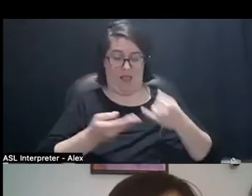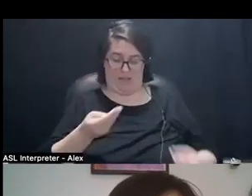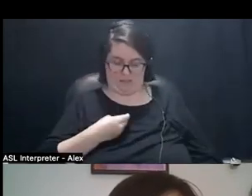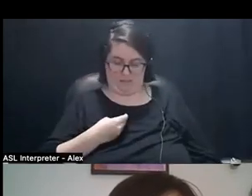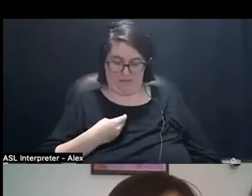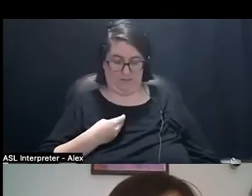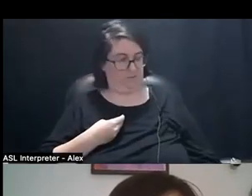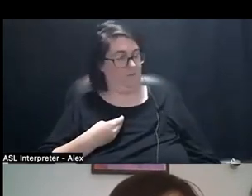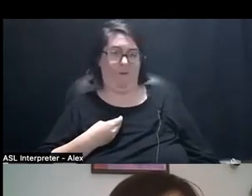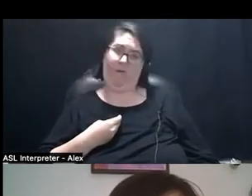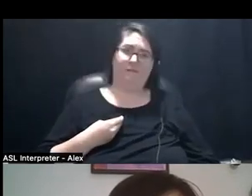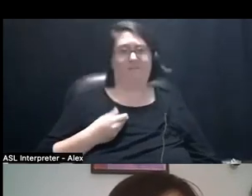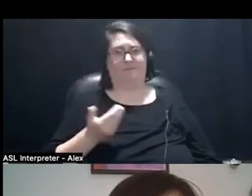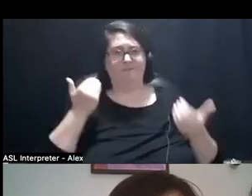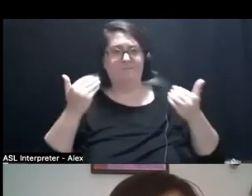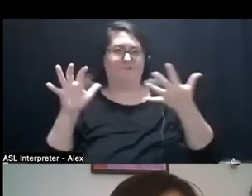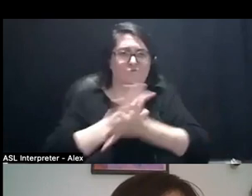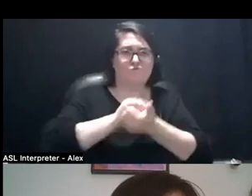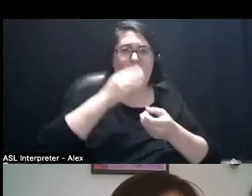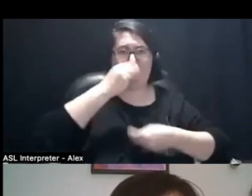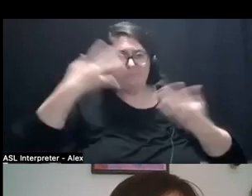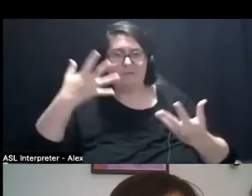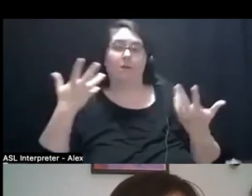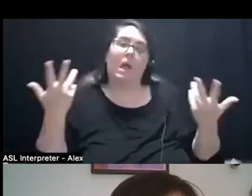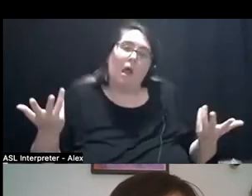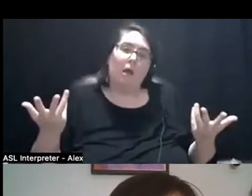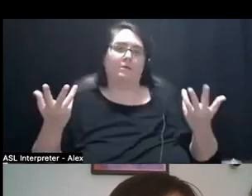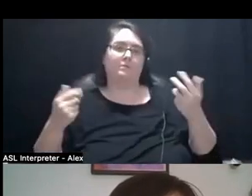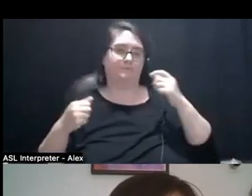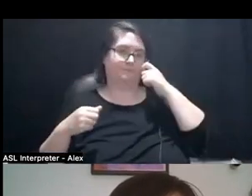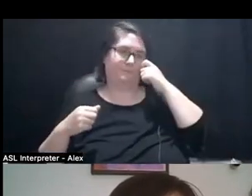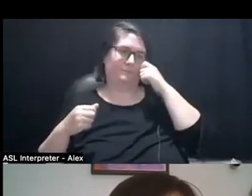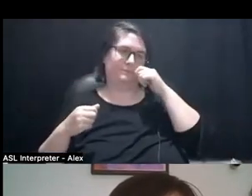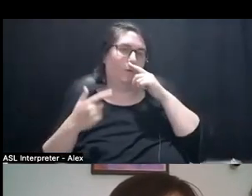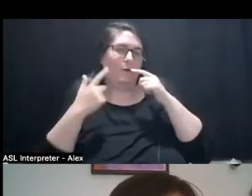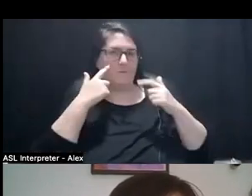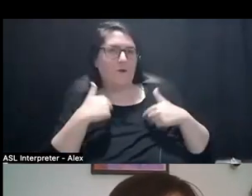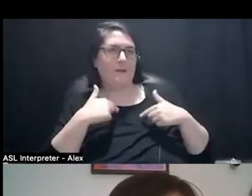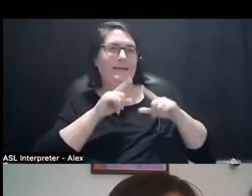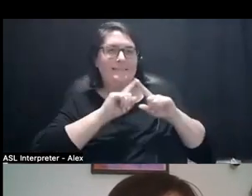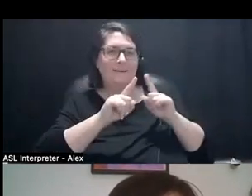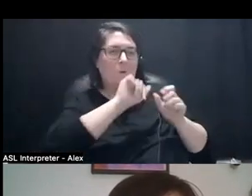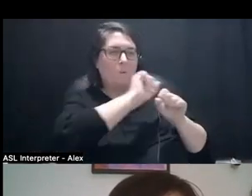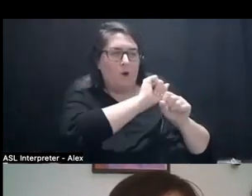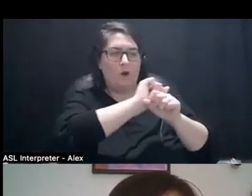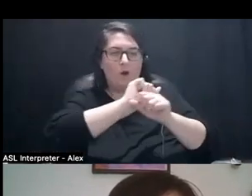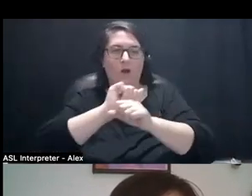fucking let it be destroyed. Right? So, for me like these pieces are things that are, and they're like, I always